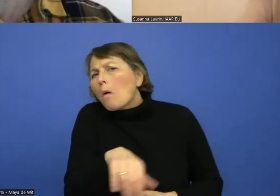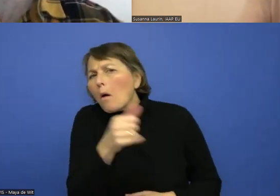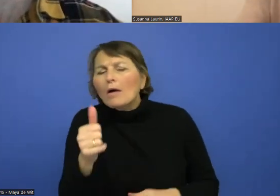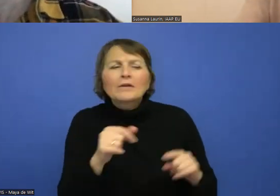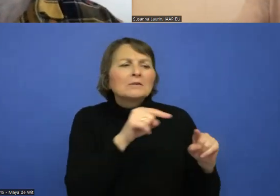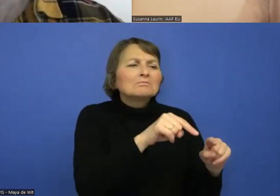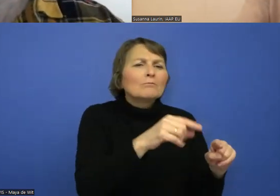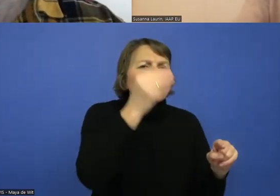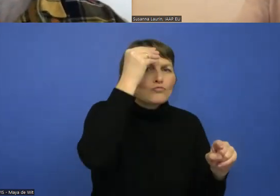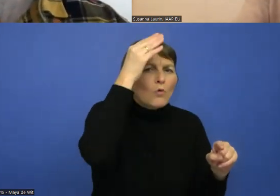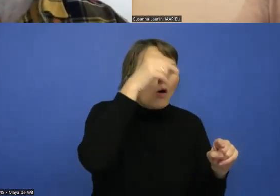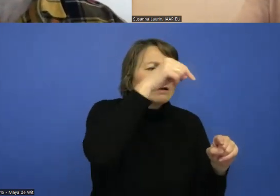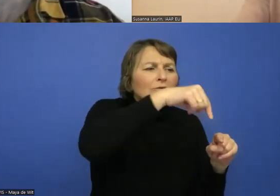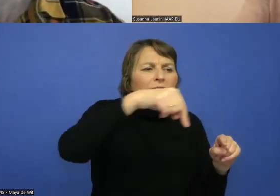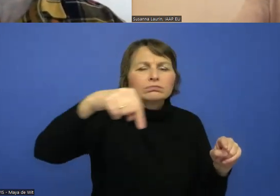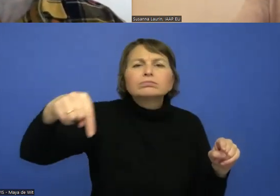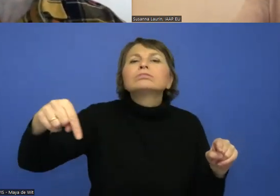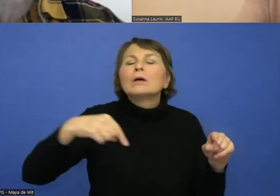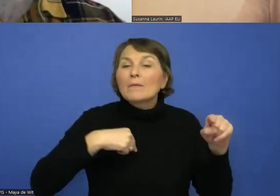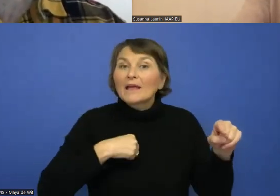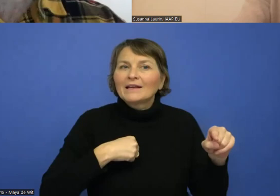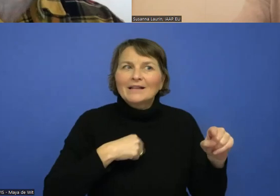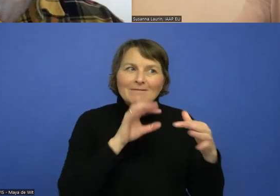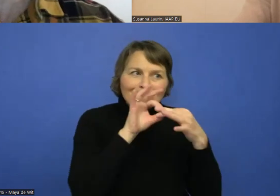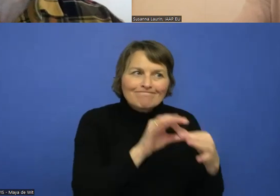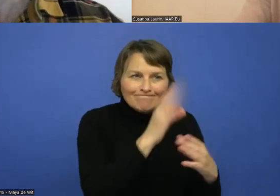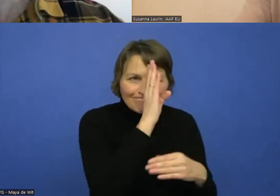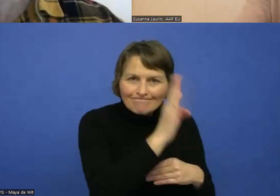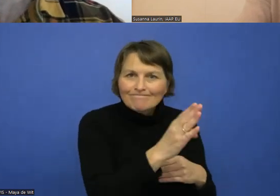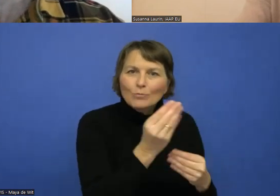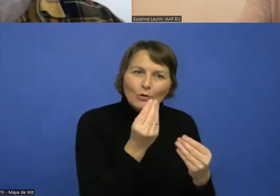to the students. And it tells the student hey, these are the competencies you have to have.